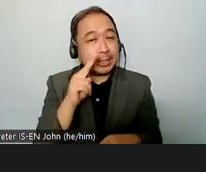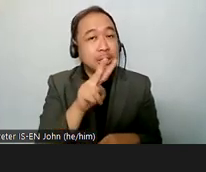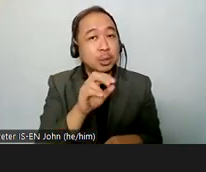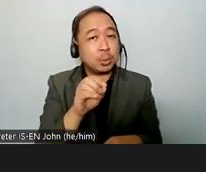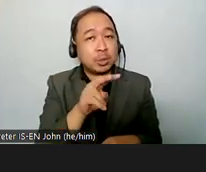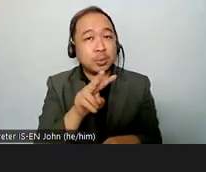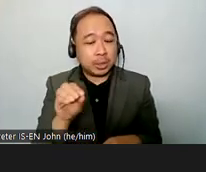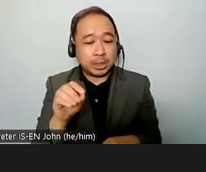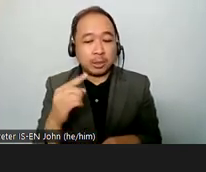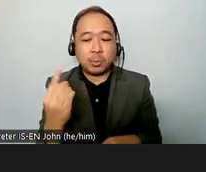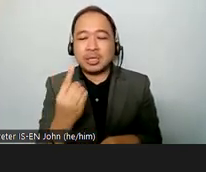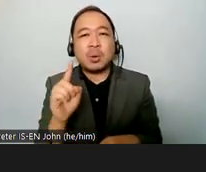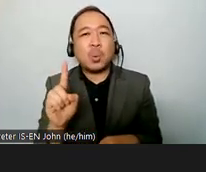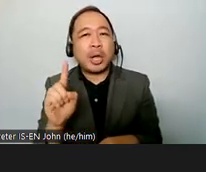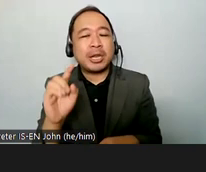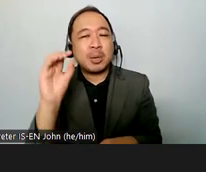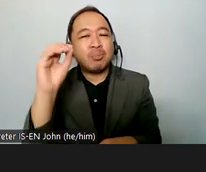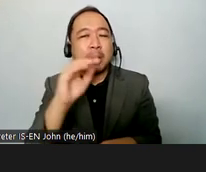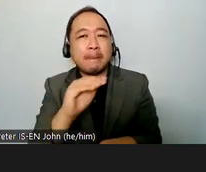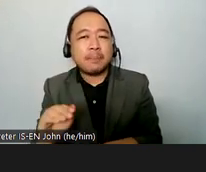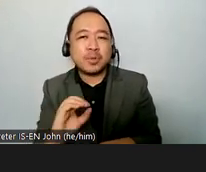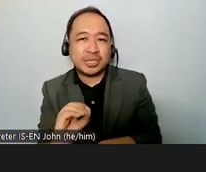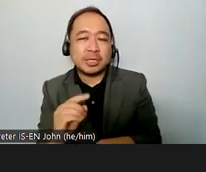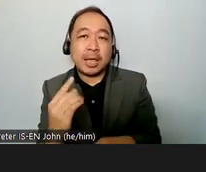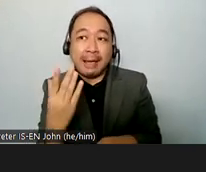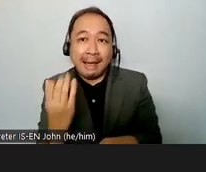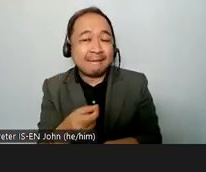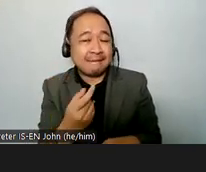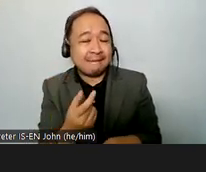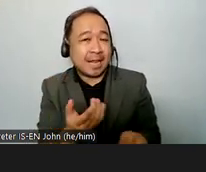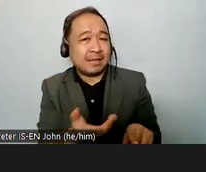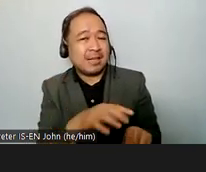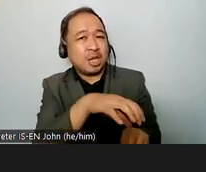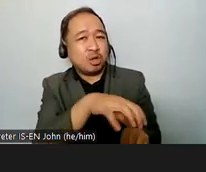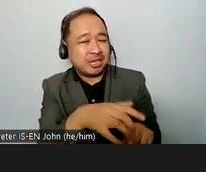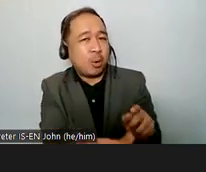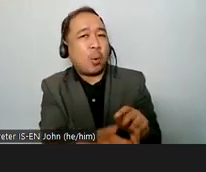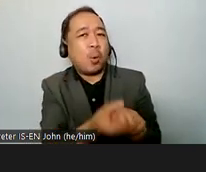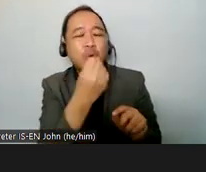their own inclusive education policies so just half the countries in the world have a policy for